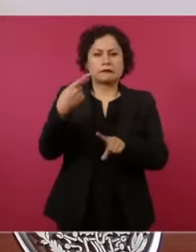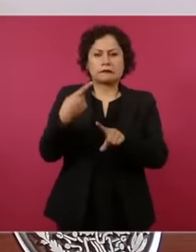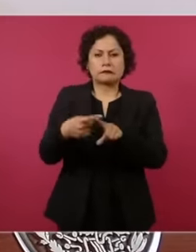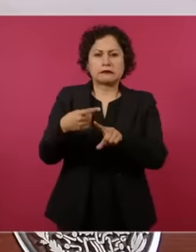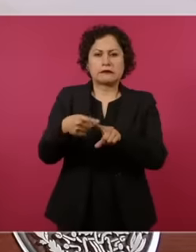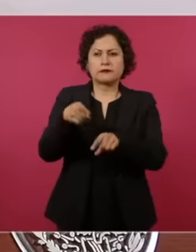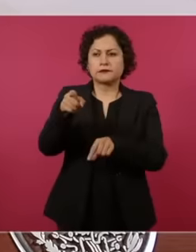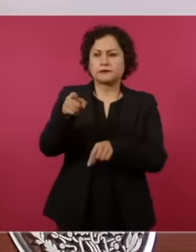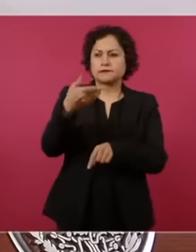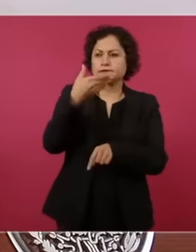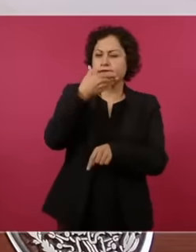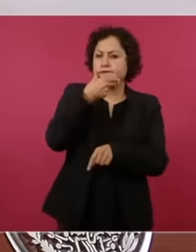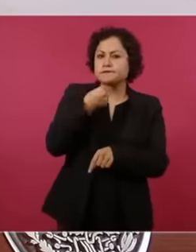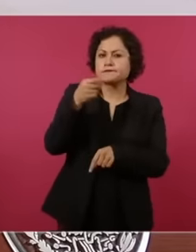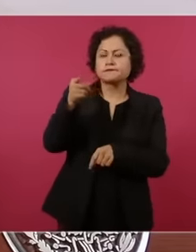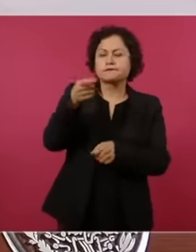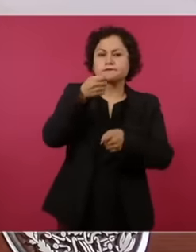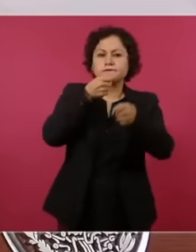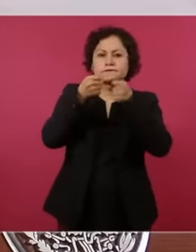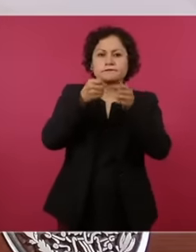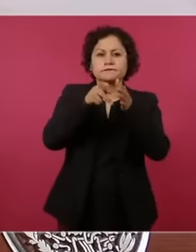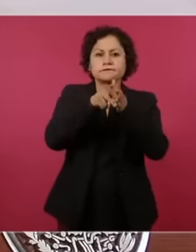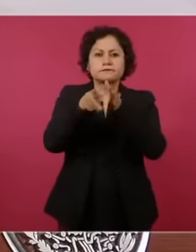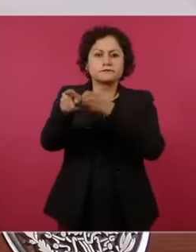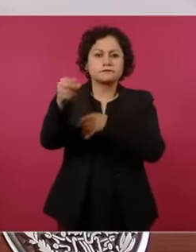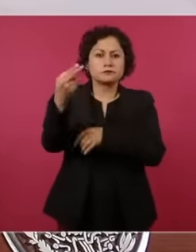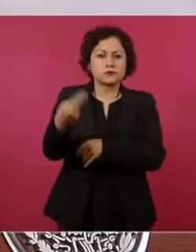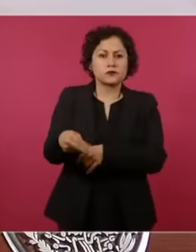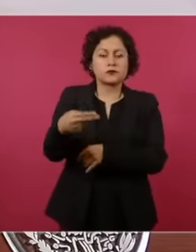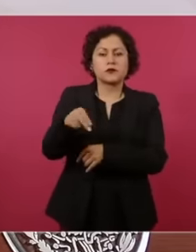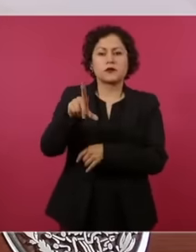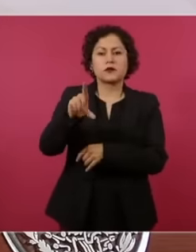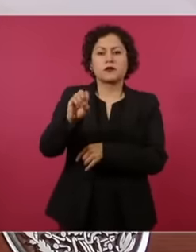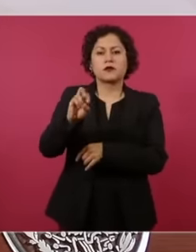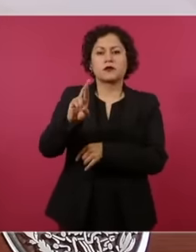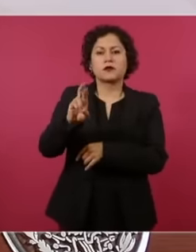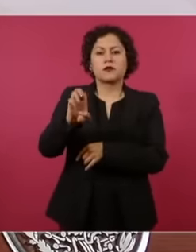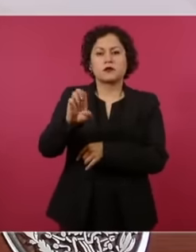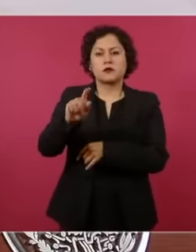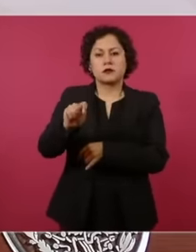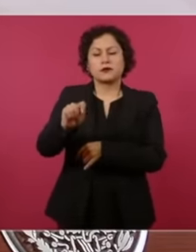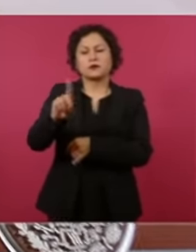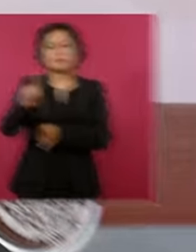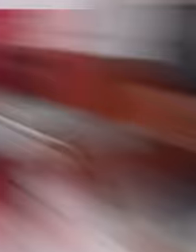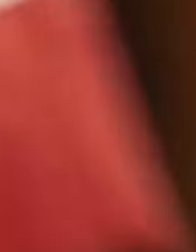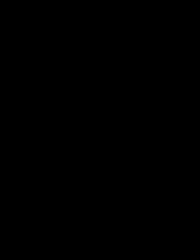of the financial intelligence unit to expose in the morning the situation of the